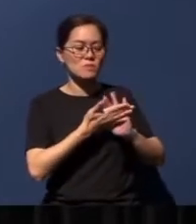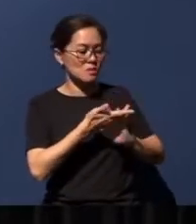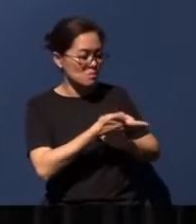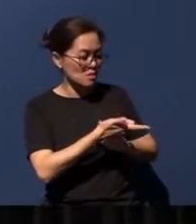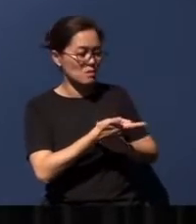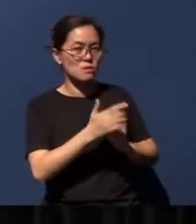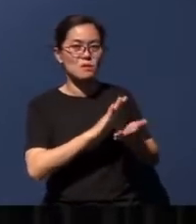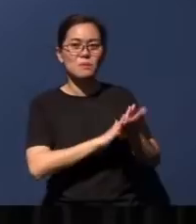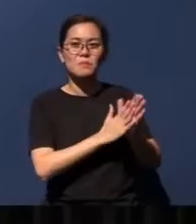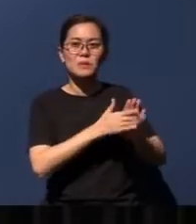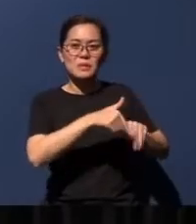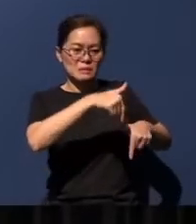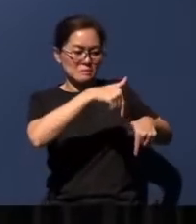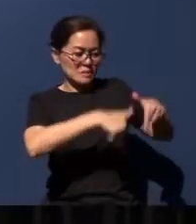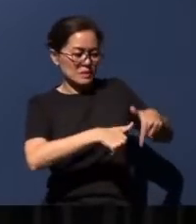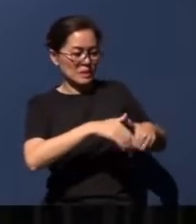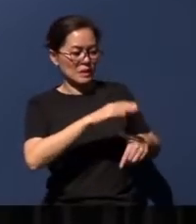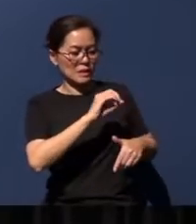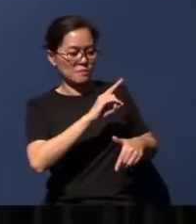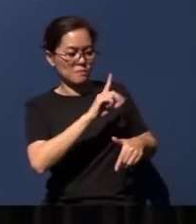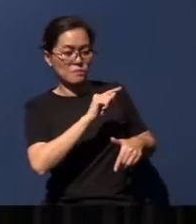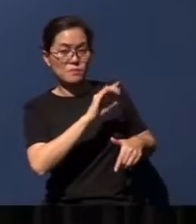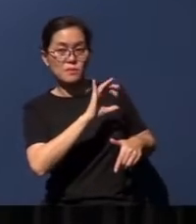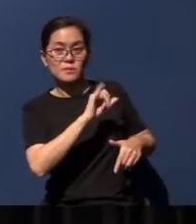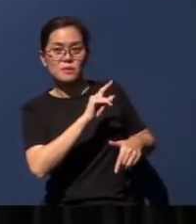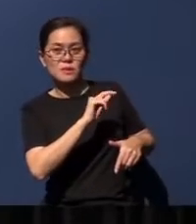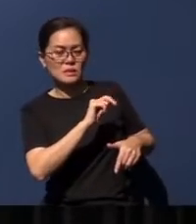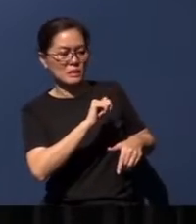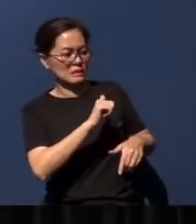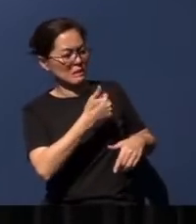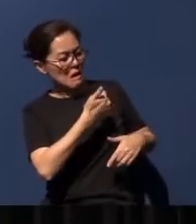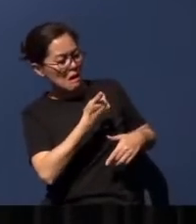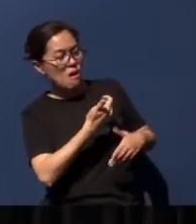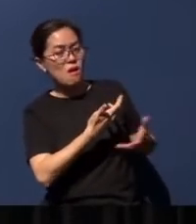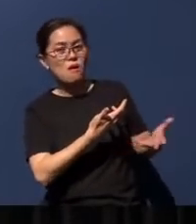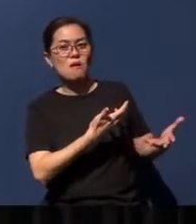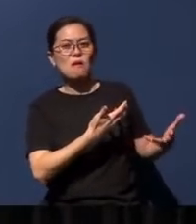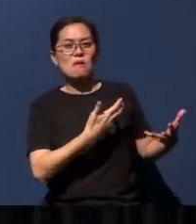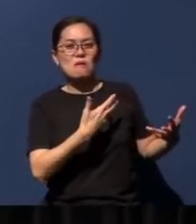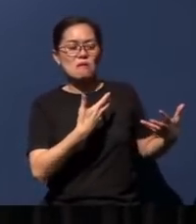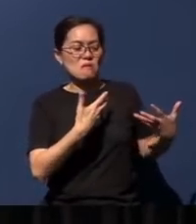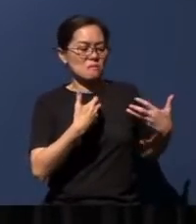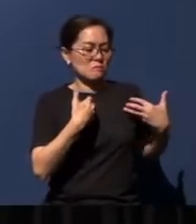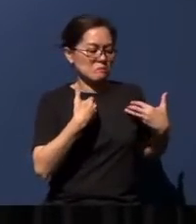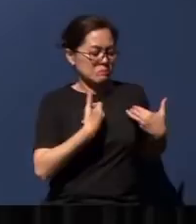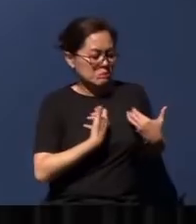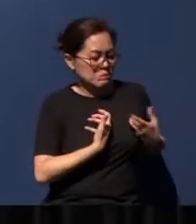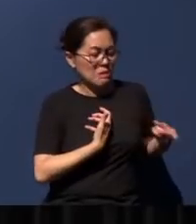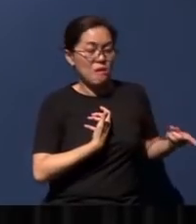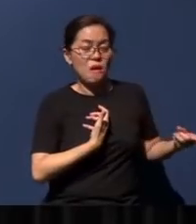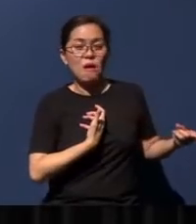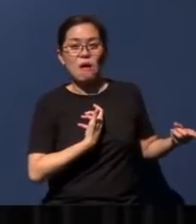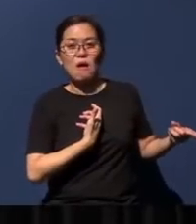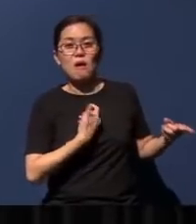to become the outcast, to become the afflicted one. But Micah assured them that God will not abandon them.